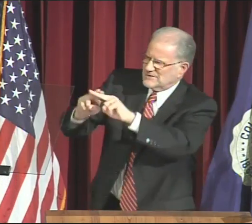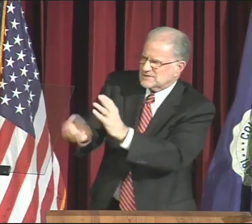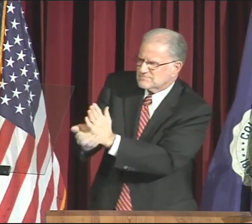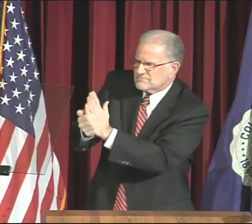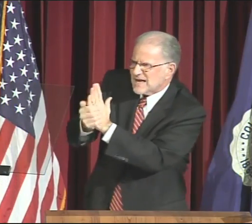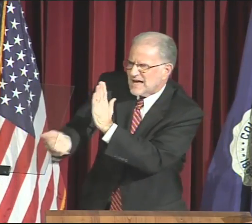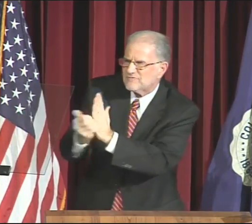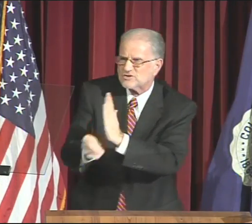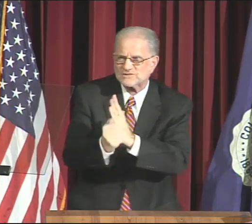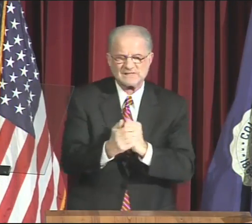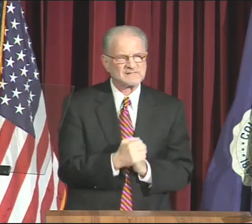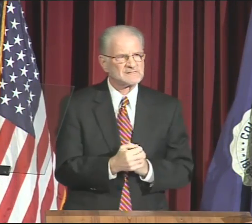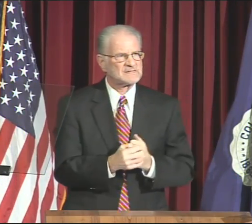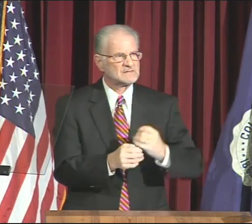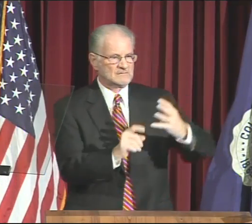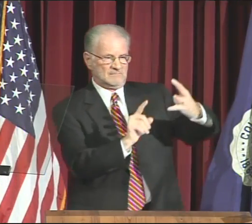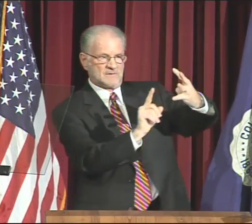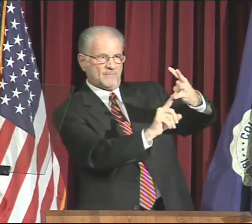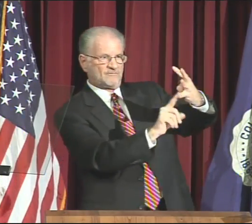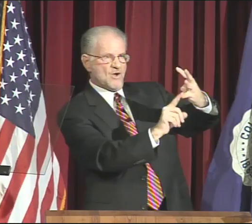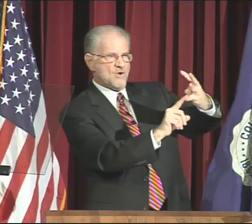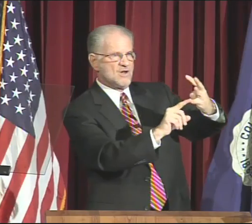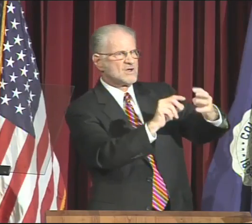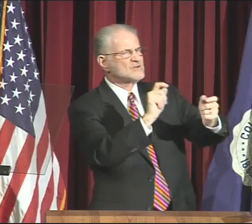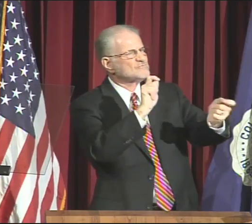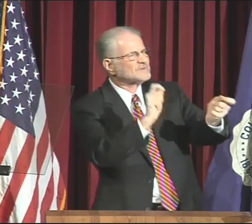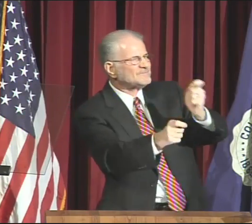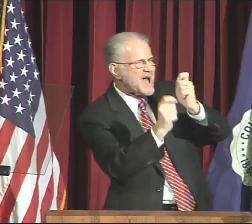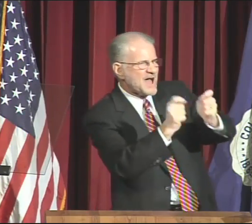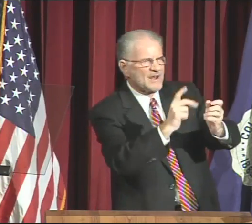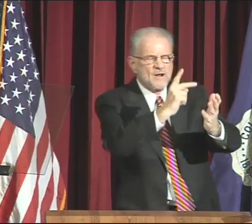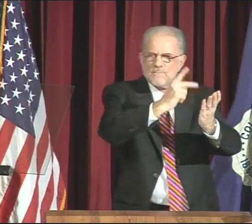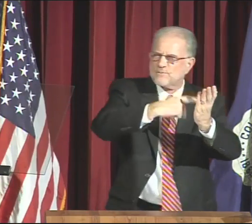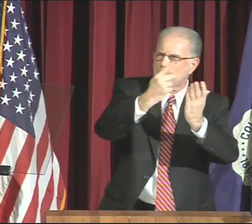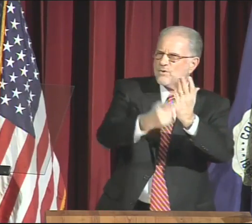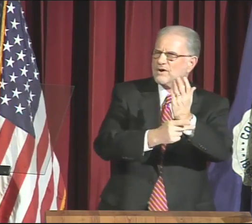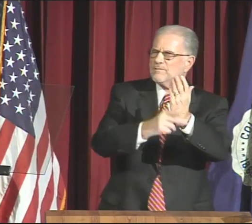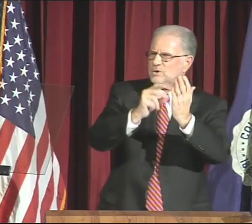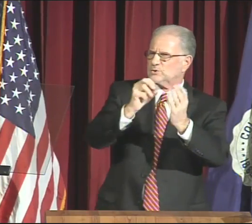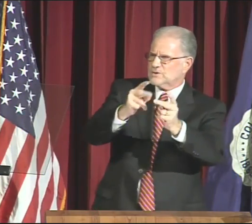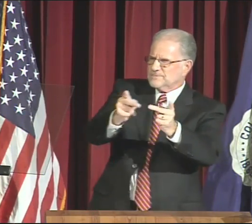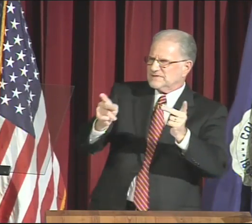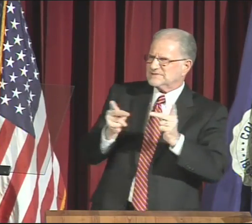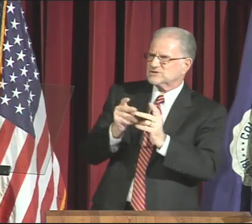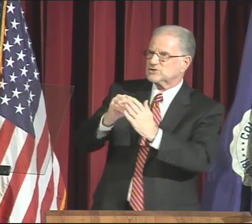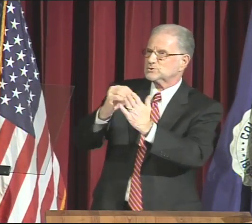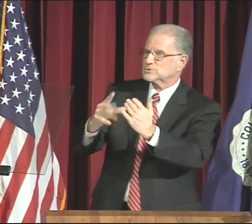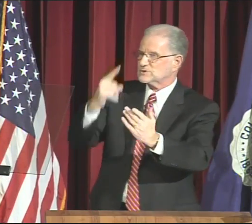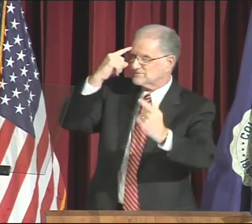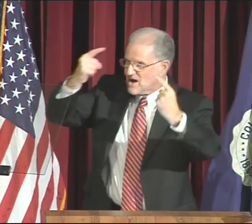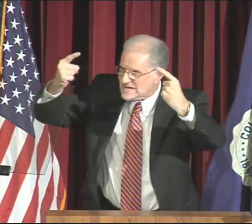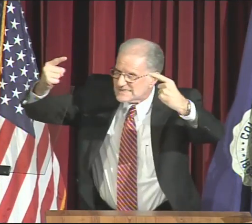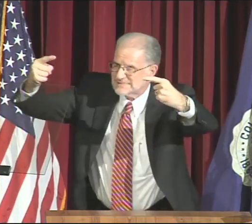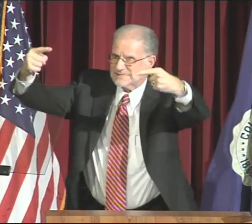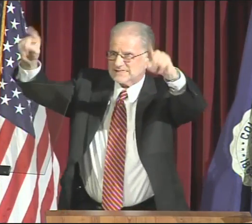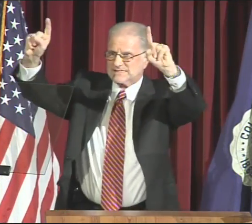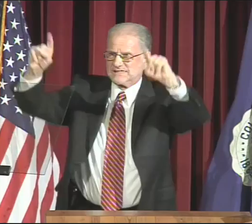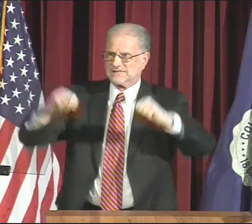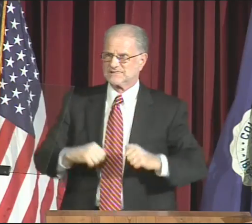C. Secure Resource Base and Increase Efficiency D. Refine Core Programs to Position Students